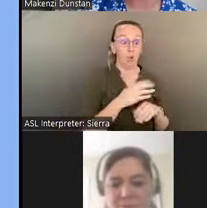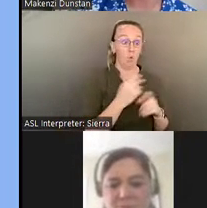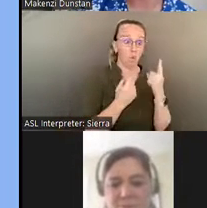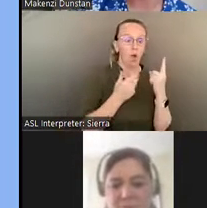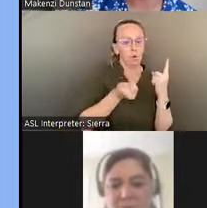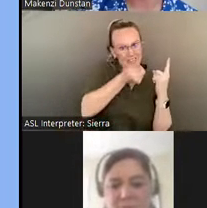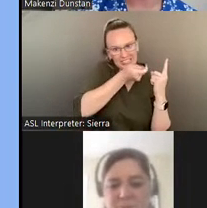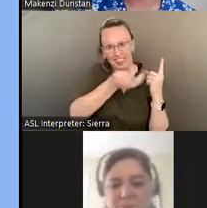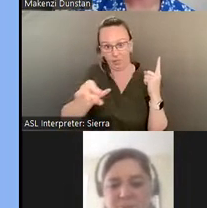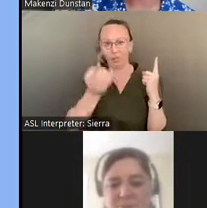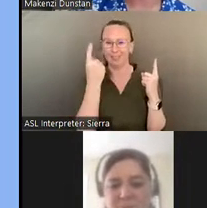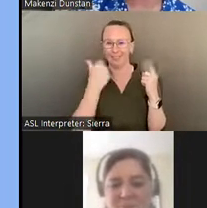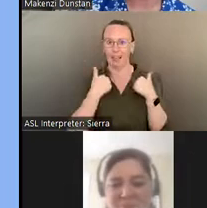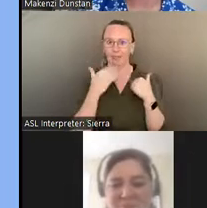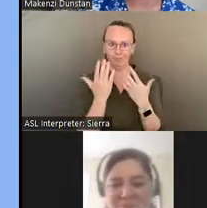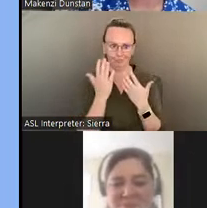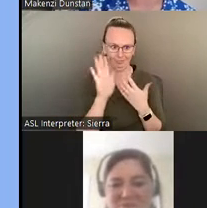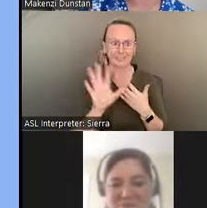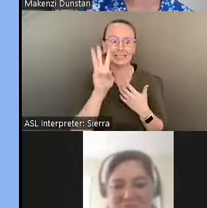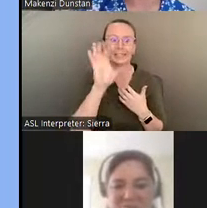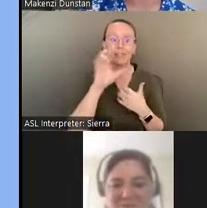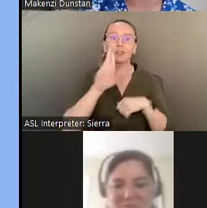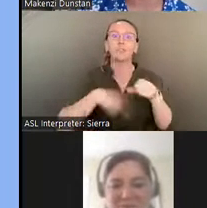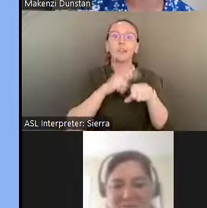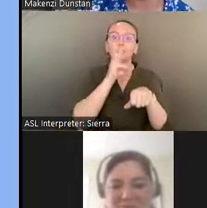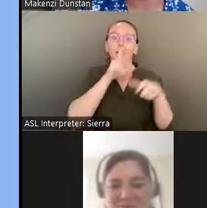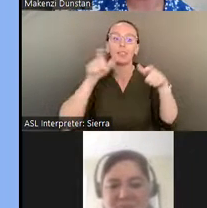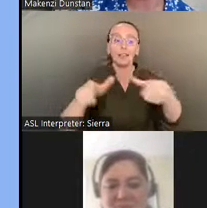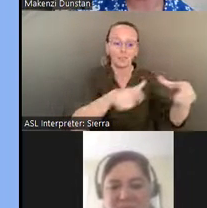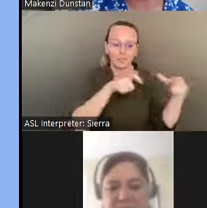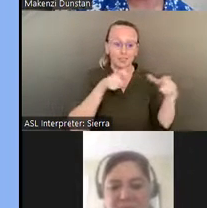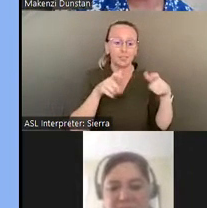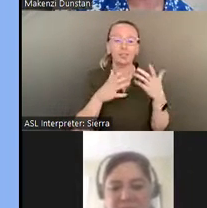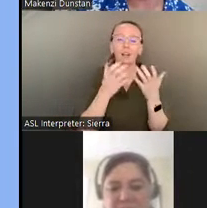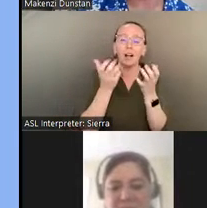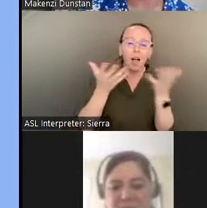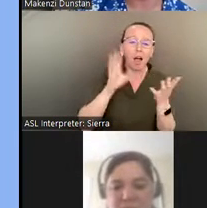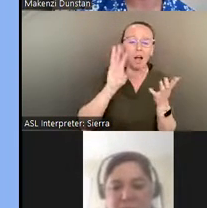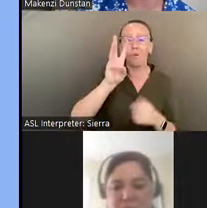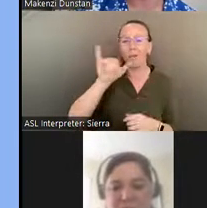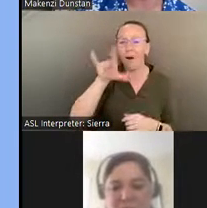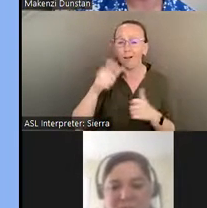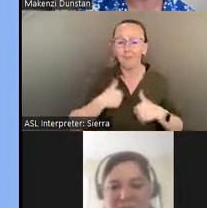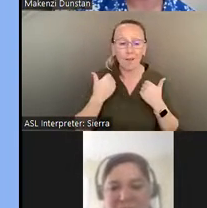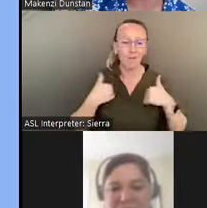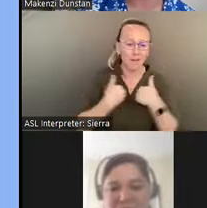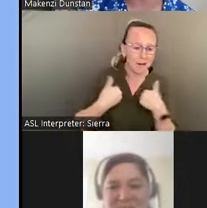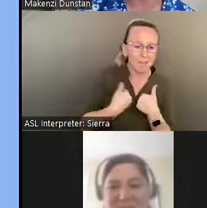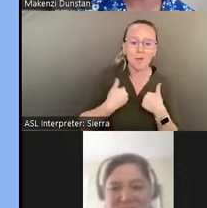its 600 natural lakes. Wildlife abounds in this area, with manatee, alligator, and even bear sightings fairly